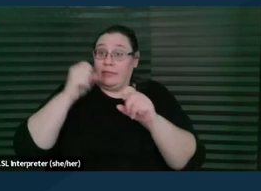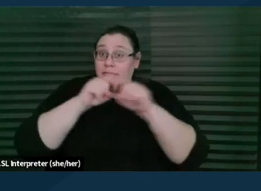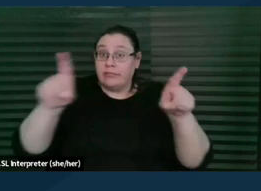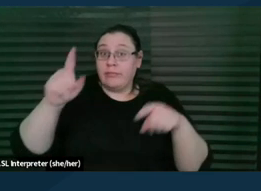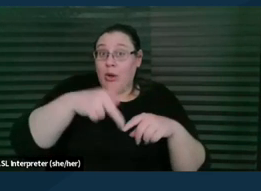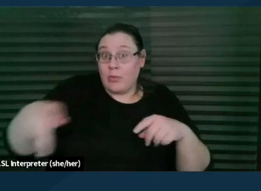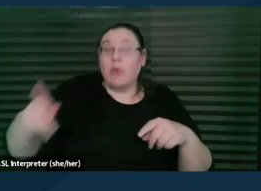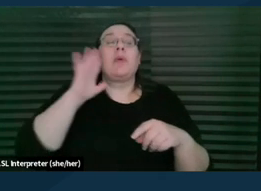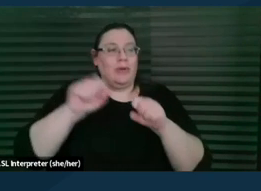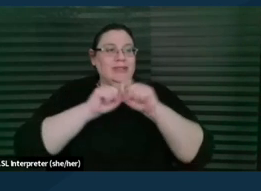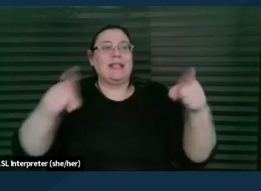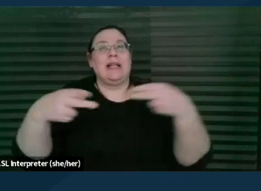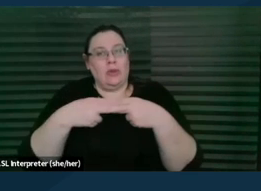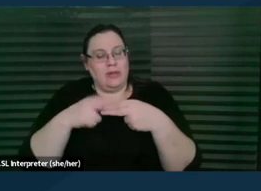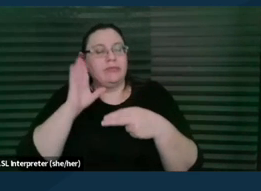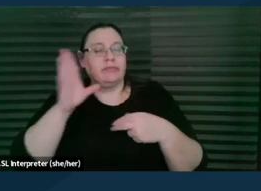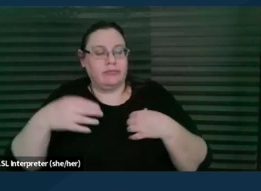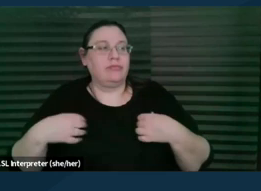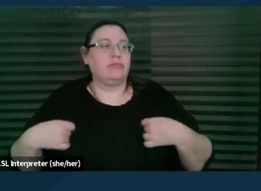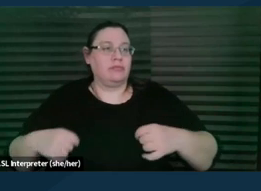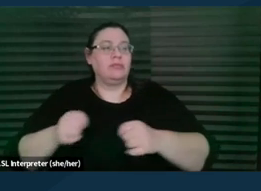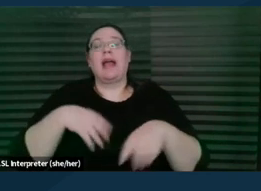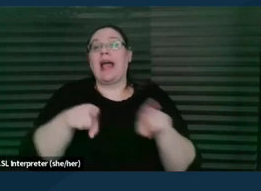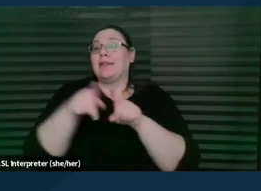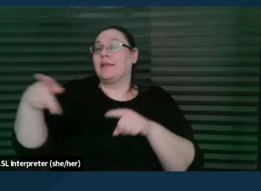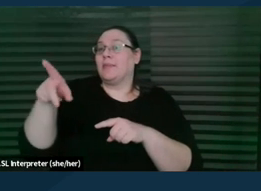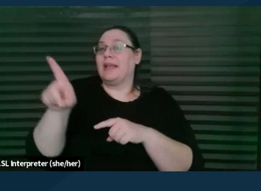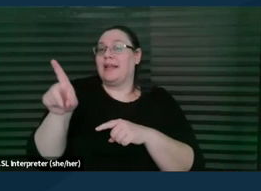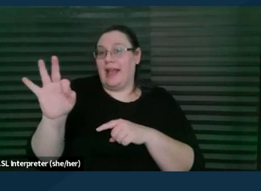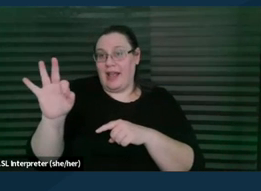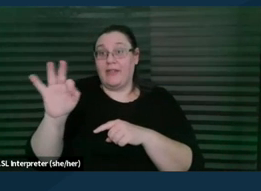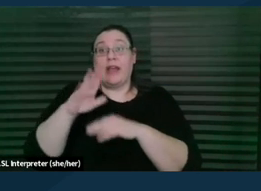Yes, we will as PDFs and all these links will be live links